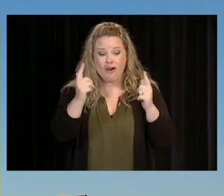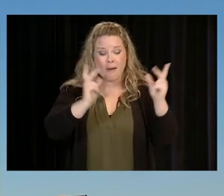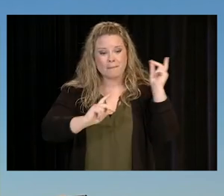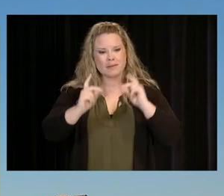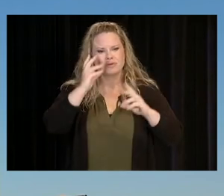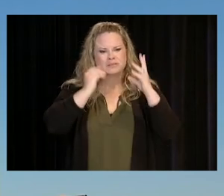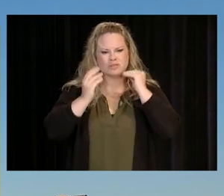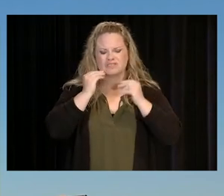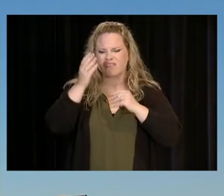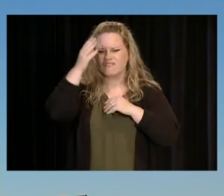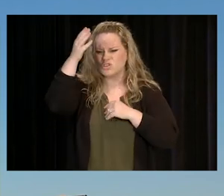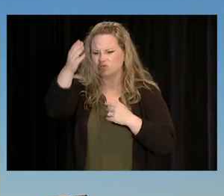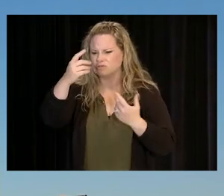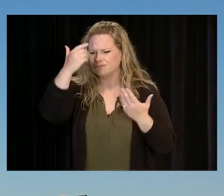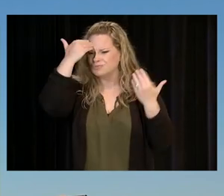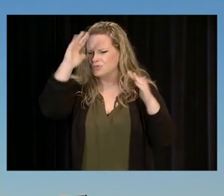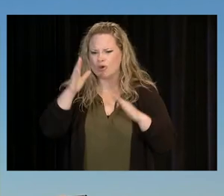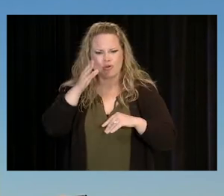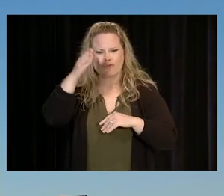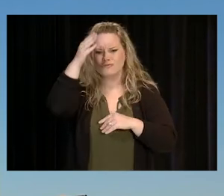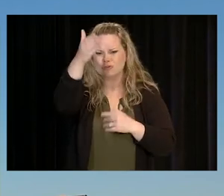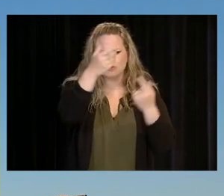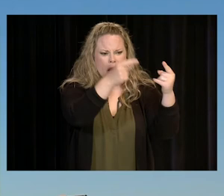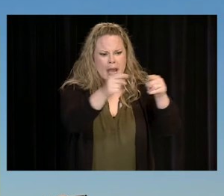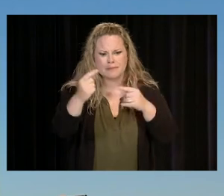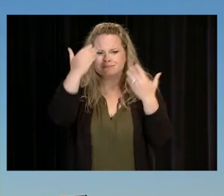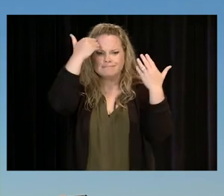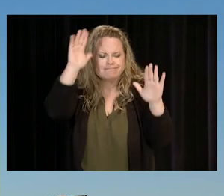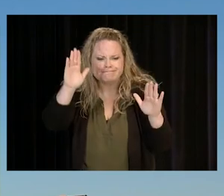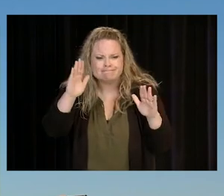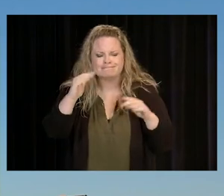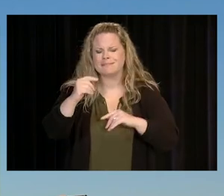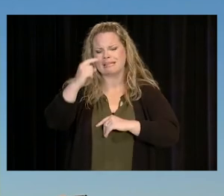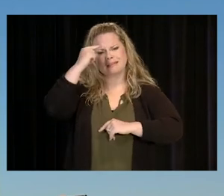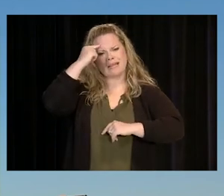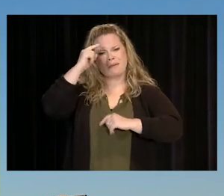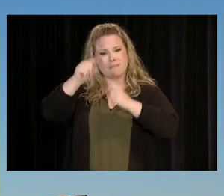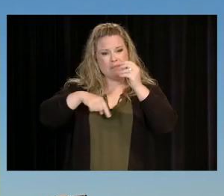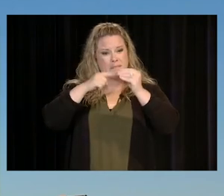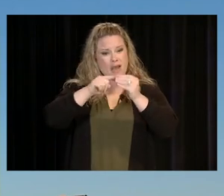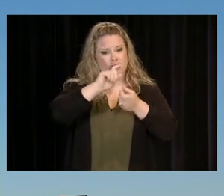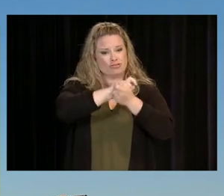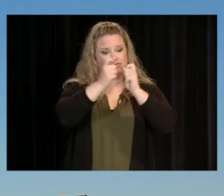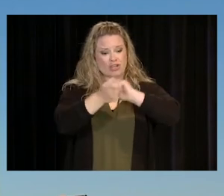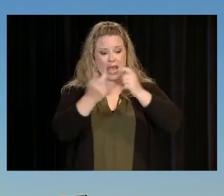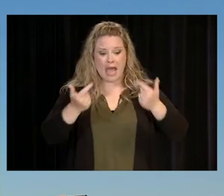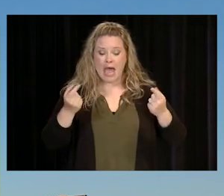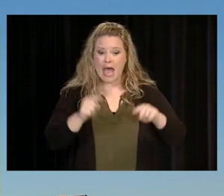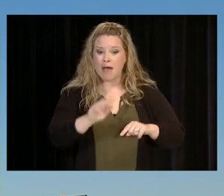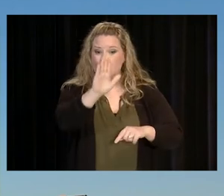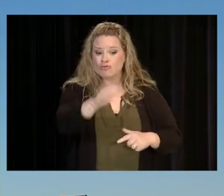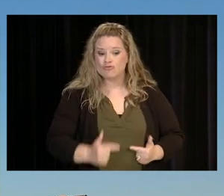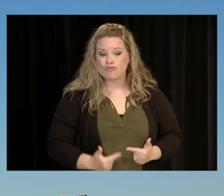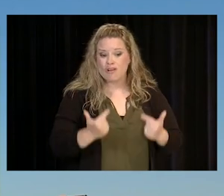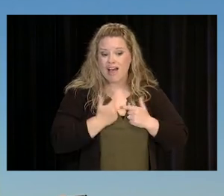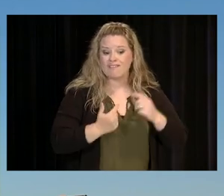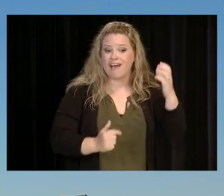OF OUR LIVES IS THE UNCERTAINTY OF WHAT COMES NEXT. JUST THINK OF ALL THE CHANGES THAT HAVE TAKEN PLACE IN YOUR LIFE, FROM IPHONES TO APPS